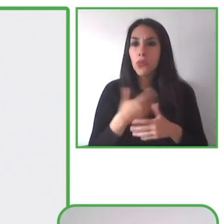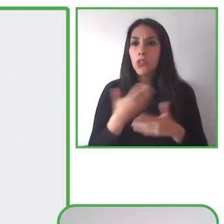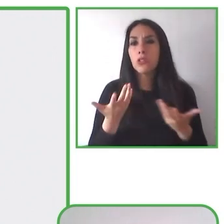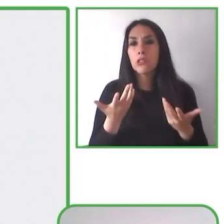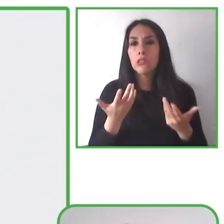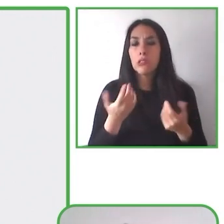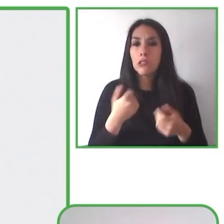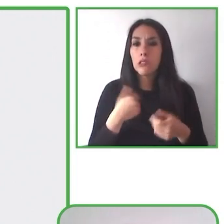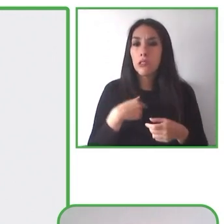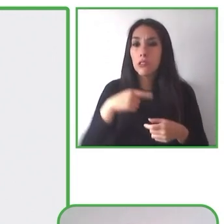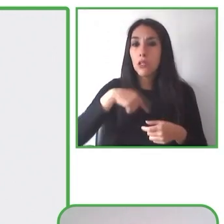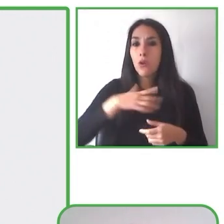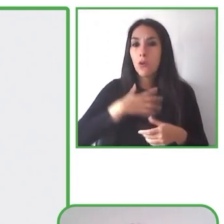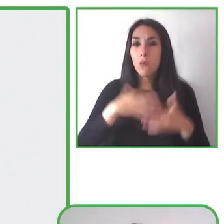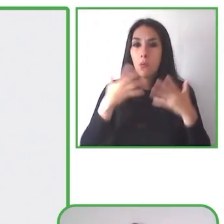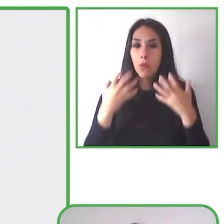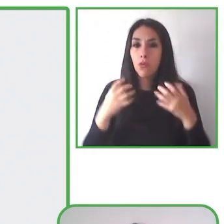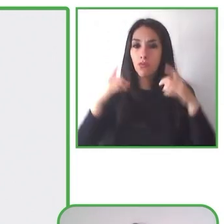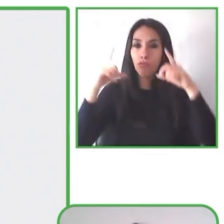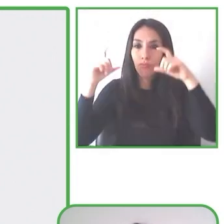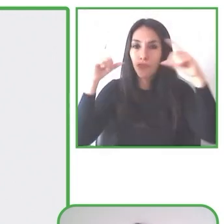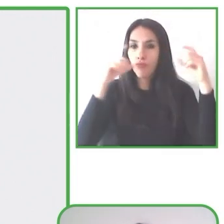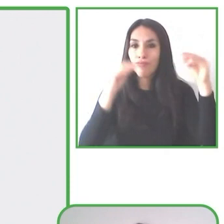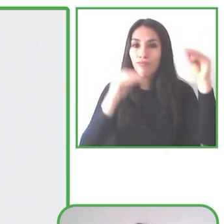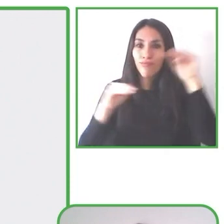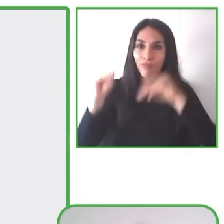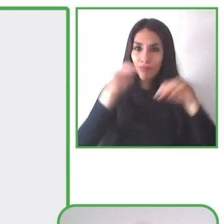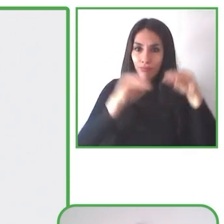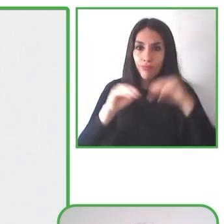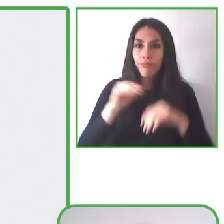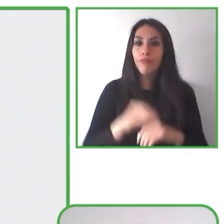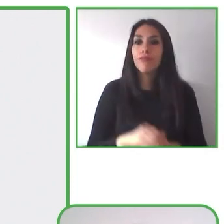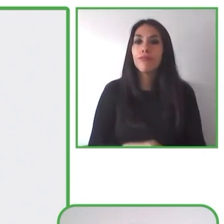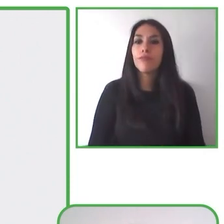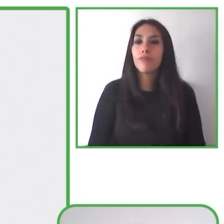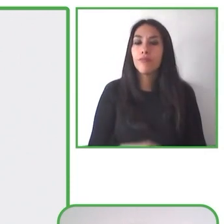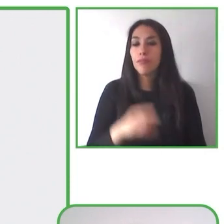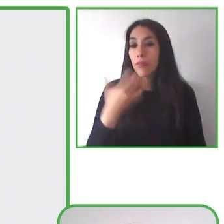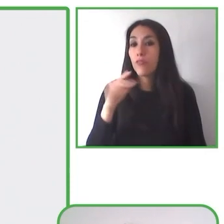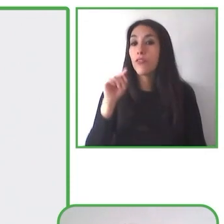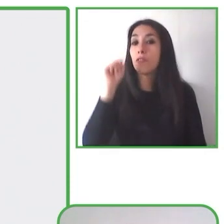so every person is able to decide if that fits their needs or not.